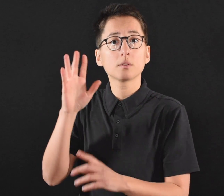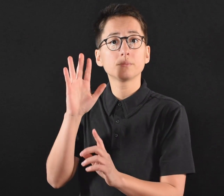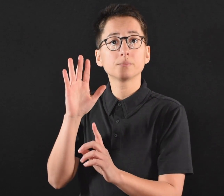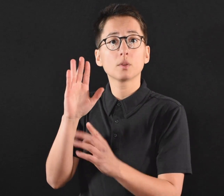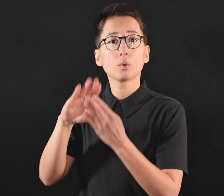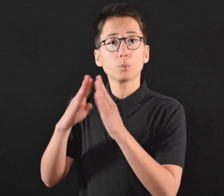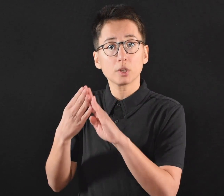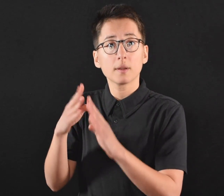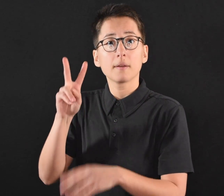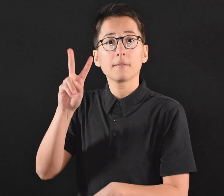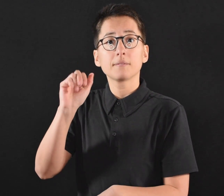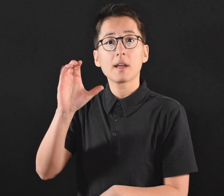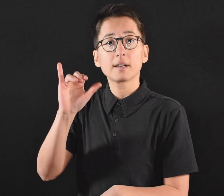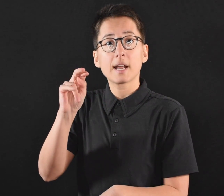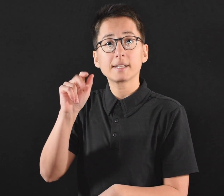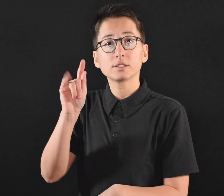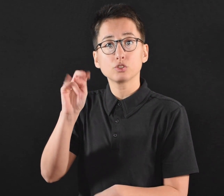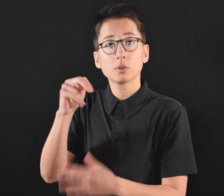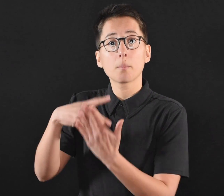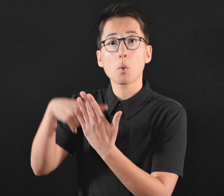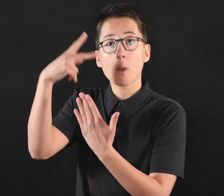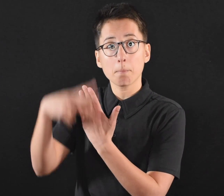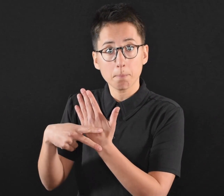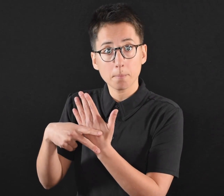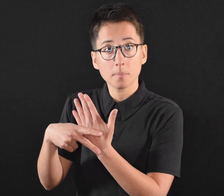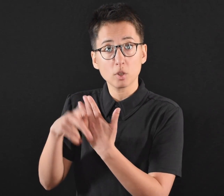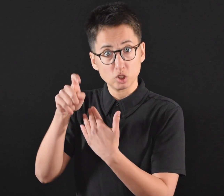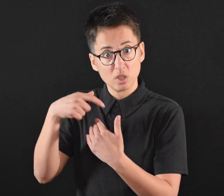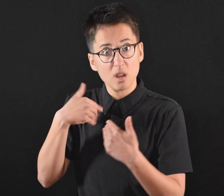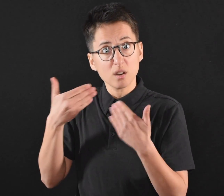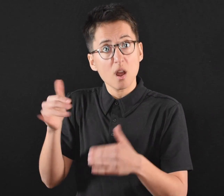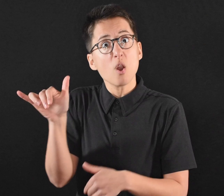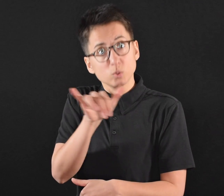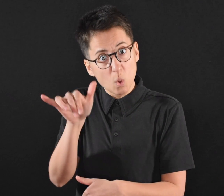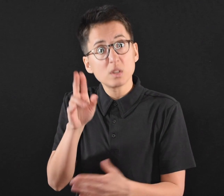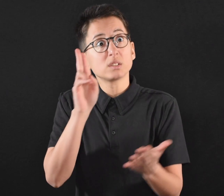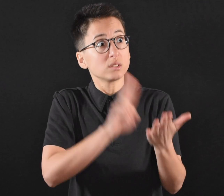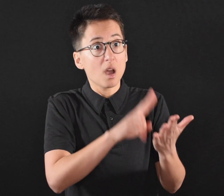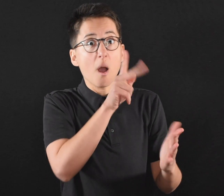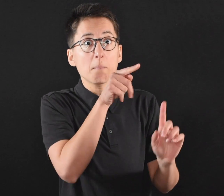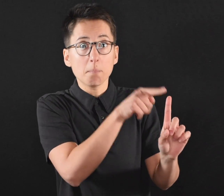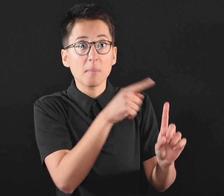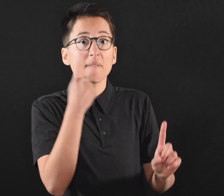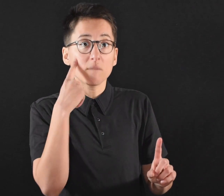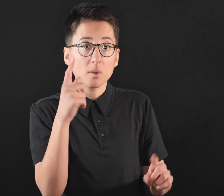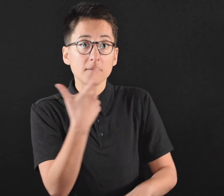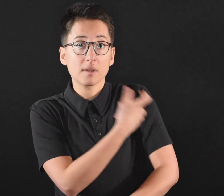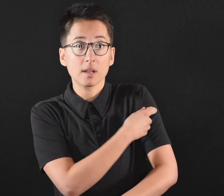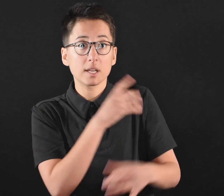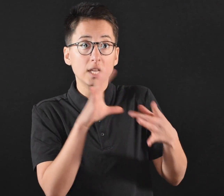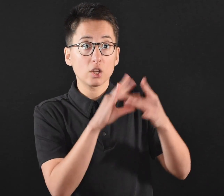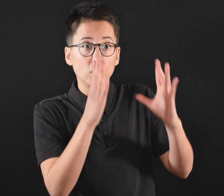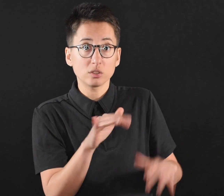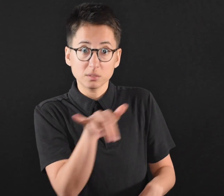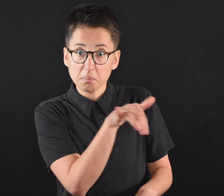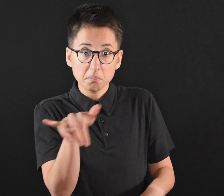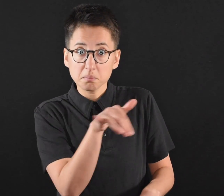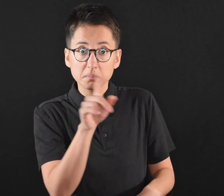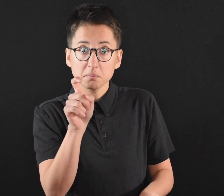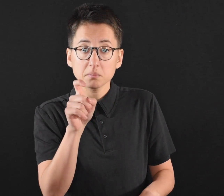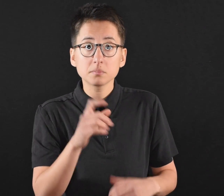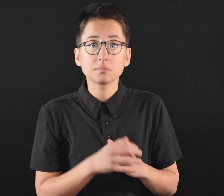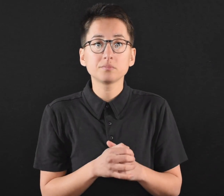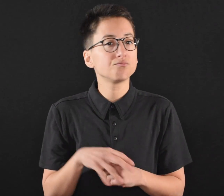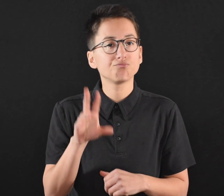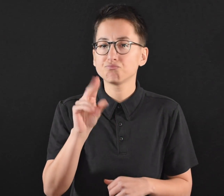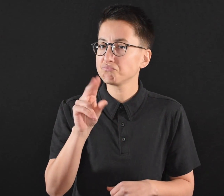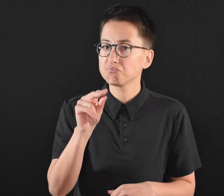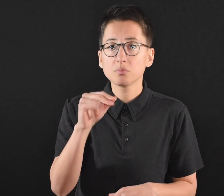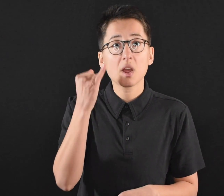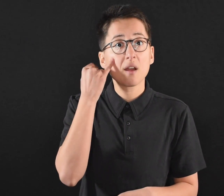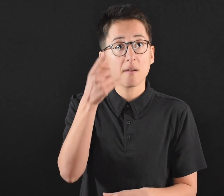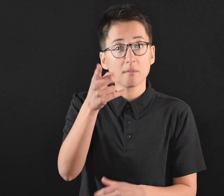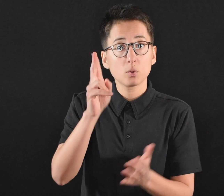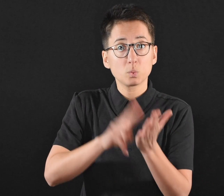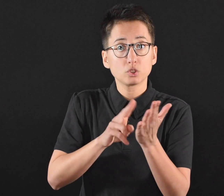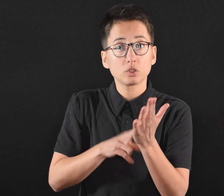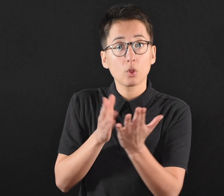● This tool is an important step toward connecting all Minnesotans with the vaccine,